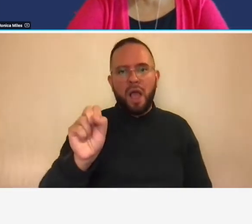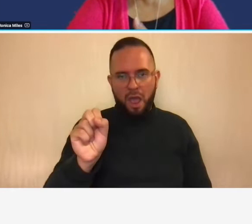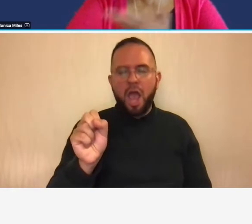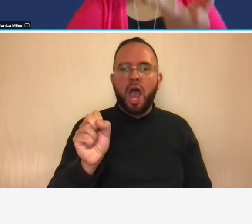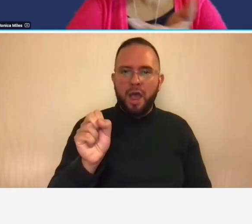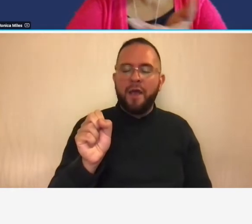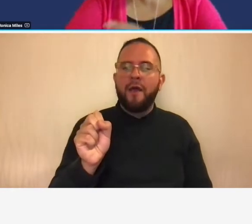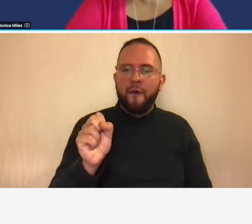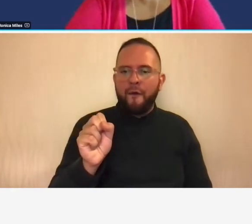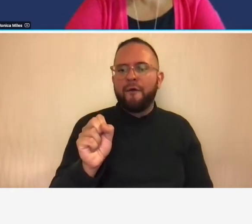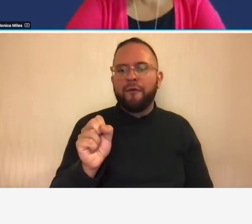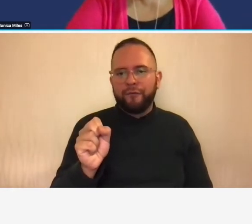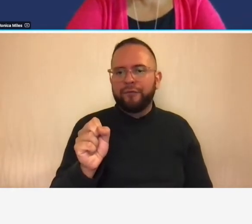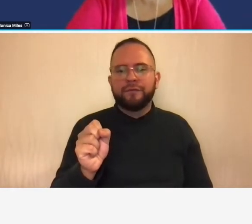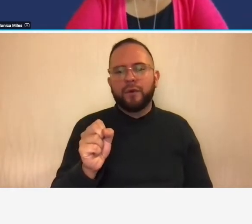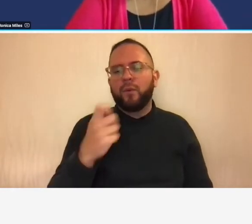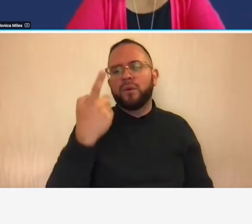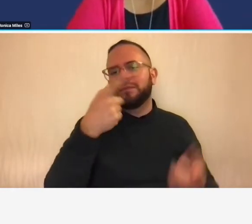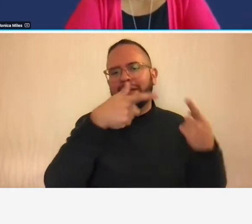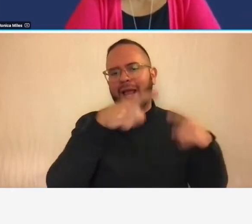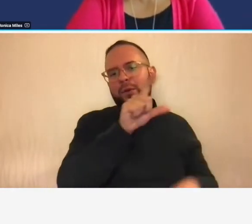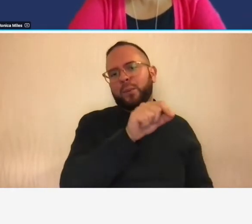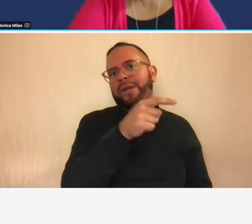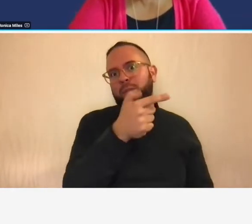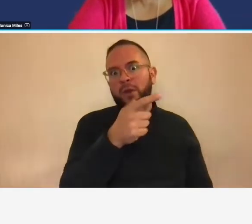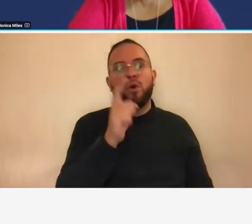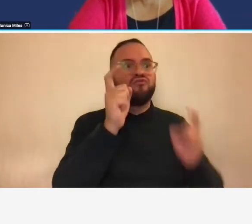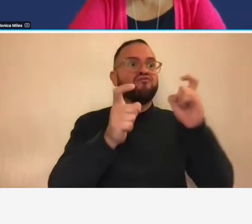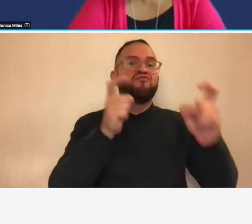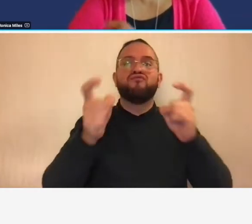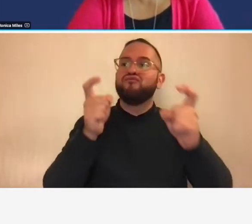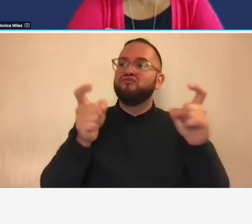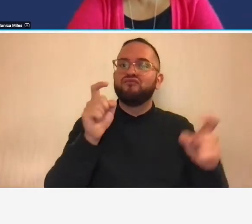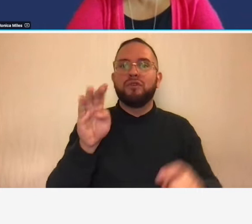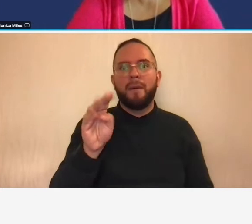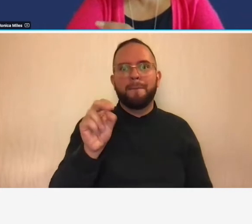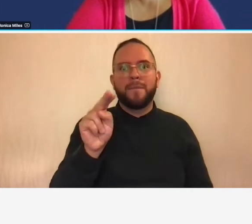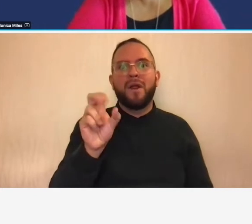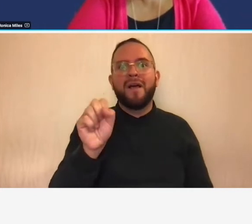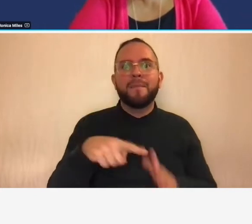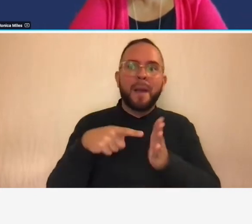the let's say the 2021 year but they didn't pay out the bonuses until march let's say of 2022.